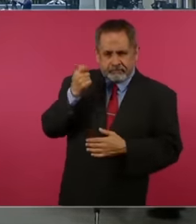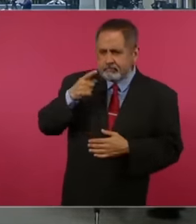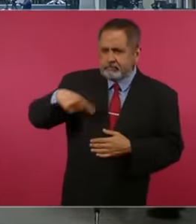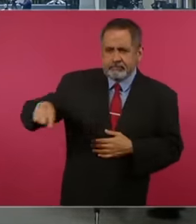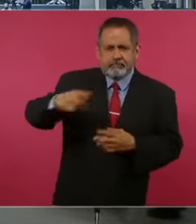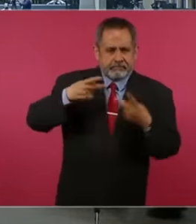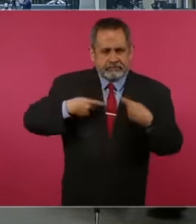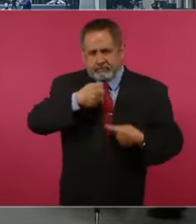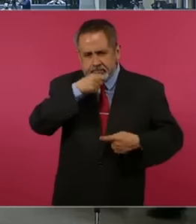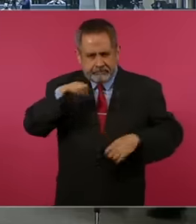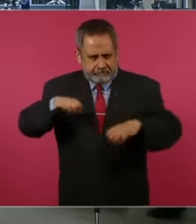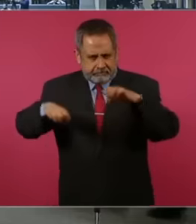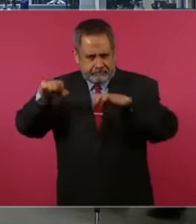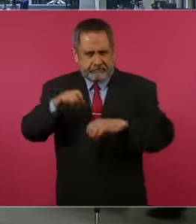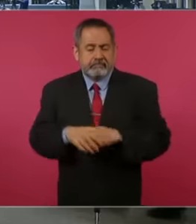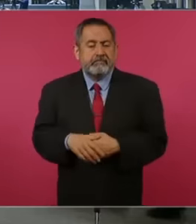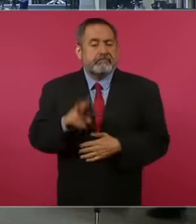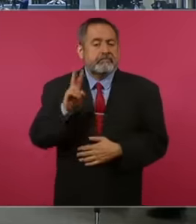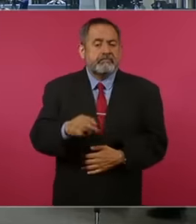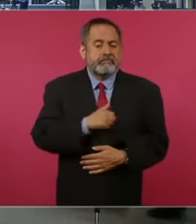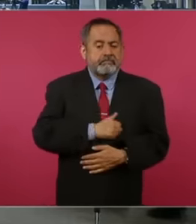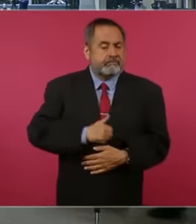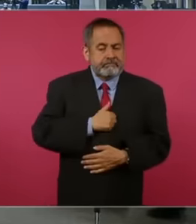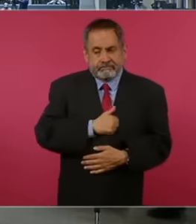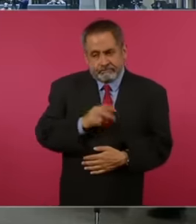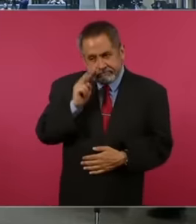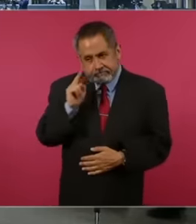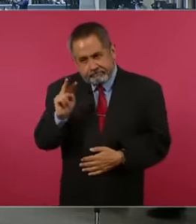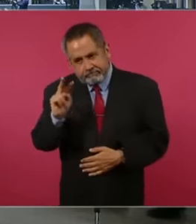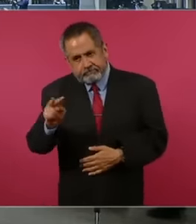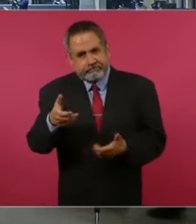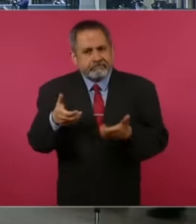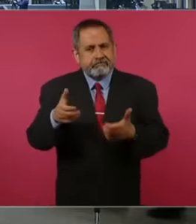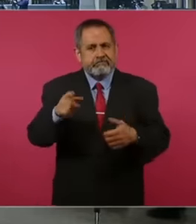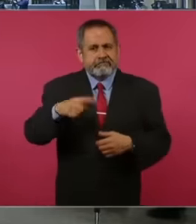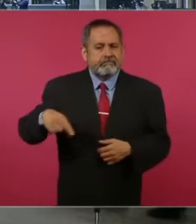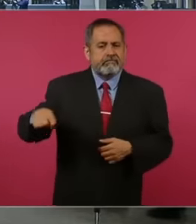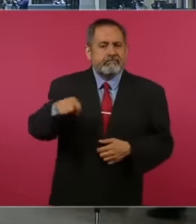unfortunately I have seen many people from the streets, especially I have the case